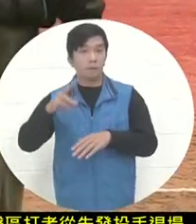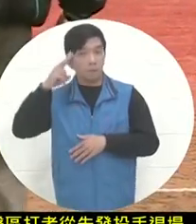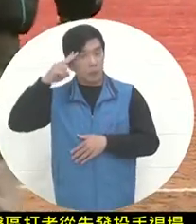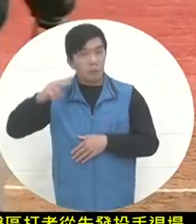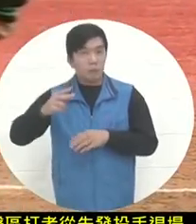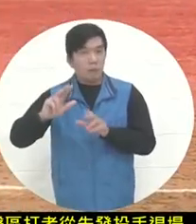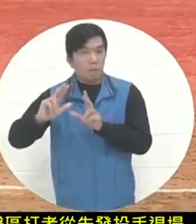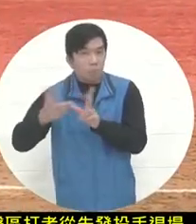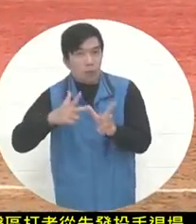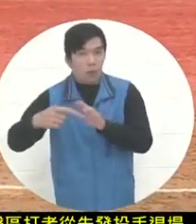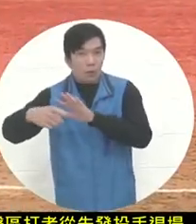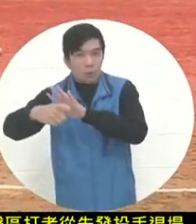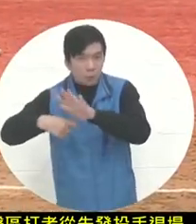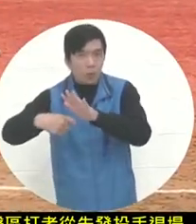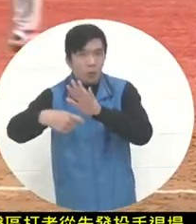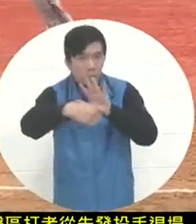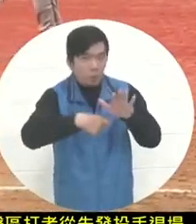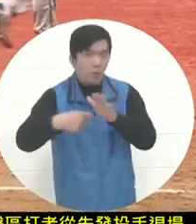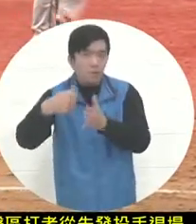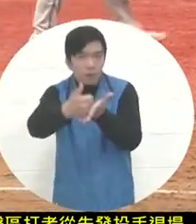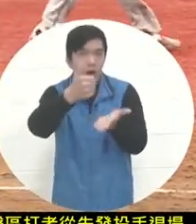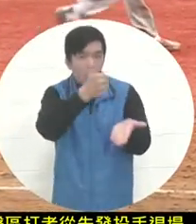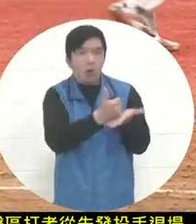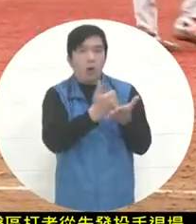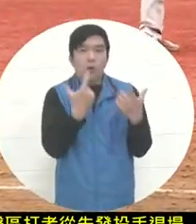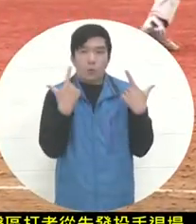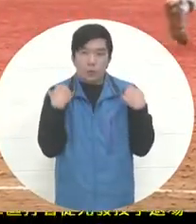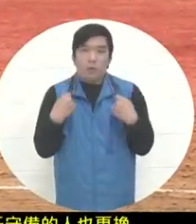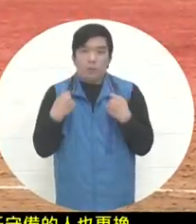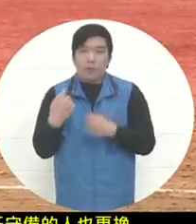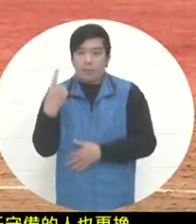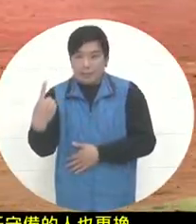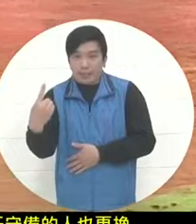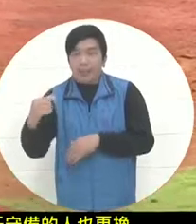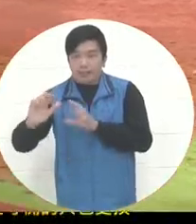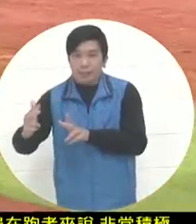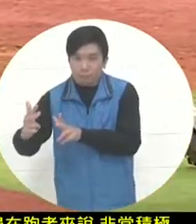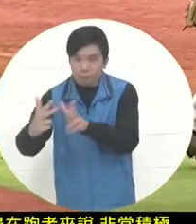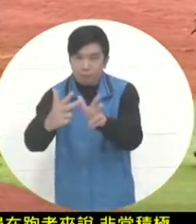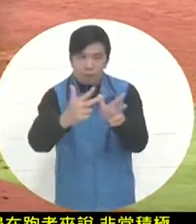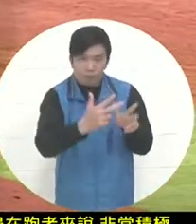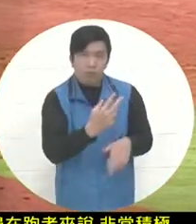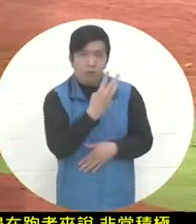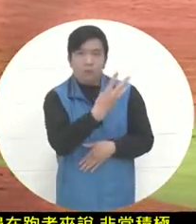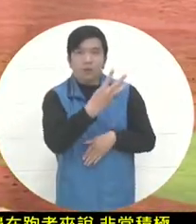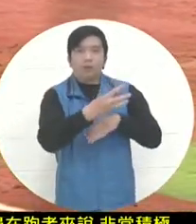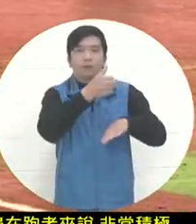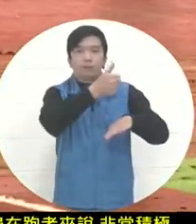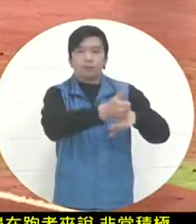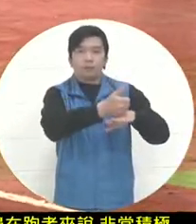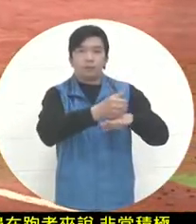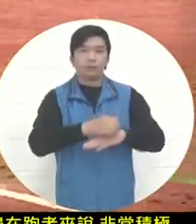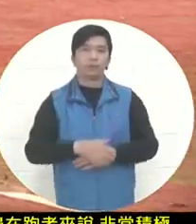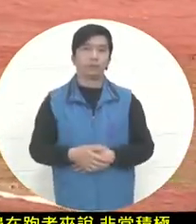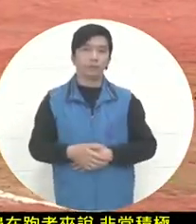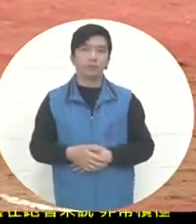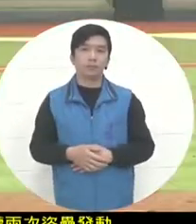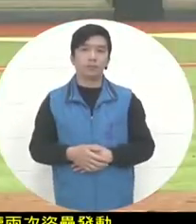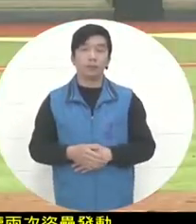made two consecutive one-base starts. From the original one E base, oh, now we've got 3rd base, 1 out, 3rd base, there's a pitcher,